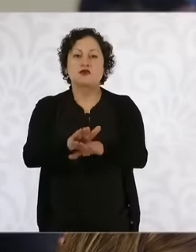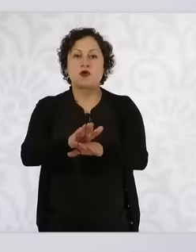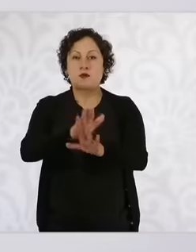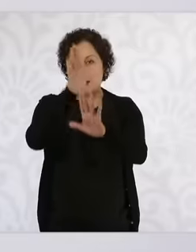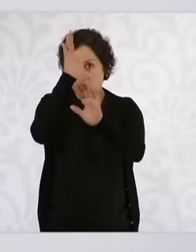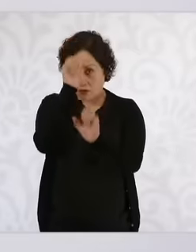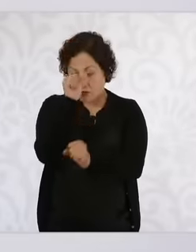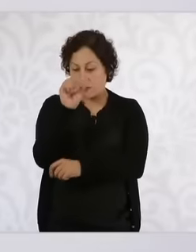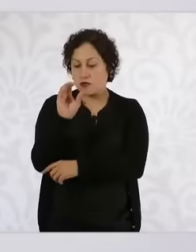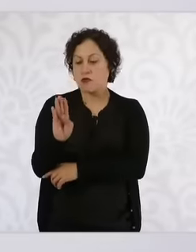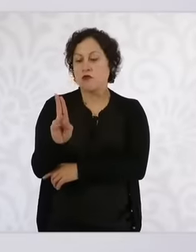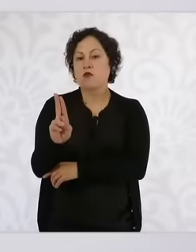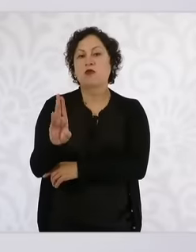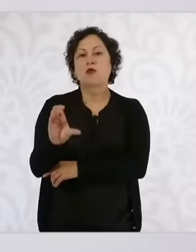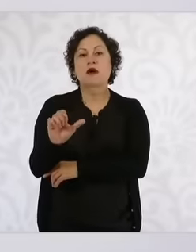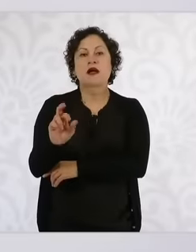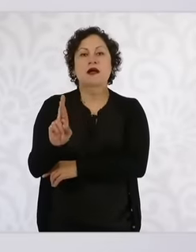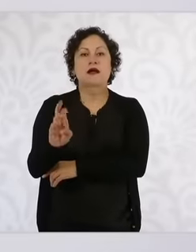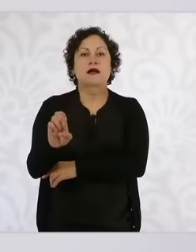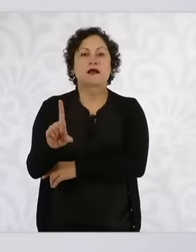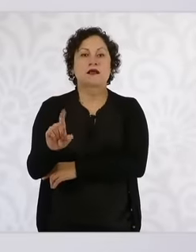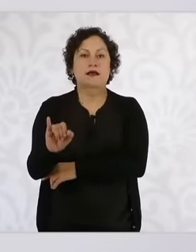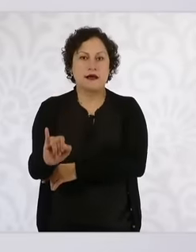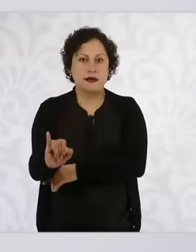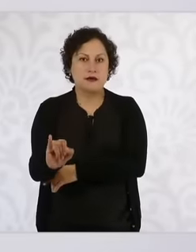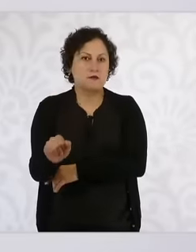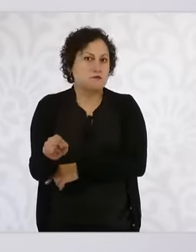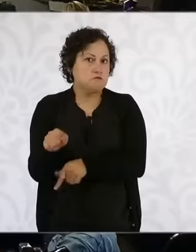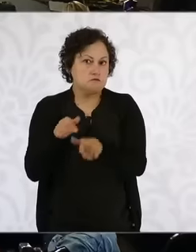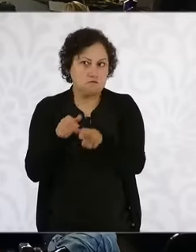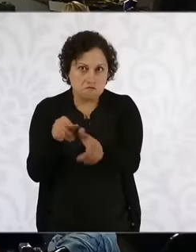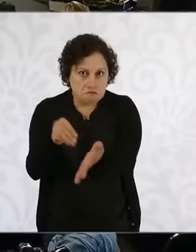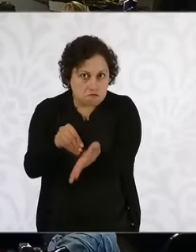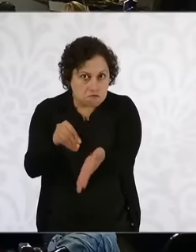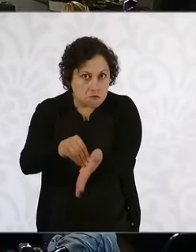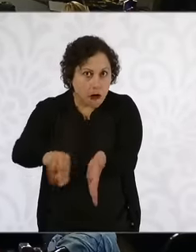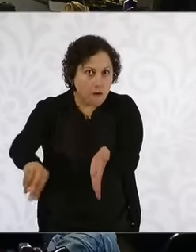If it is still in force ,